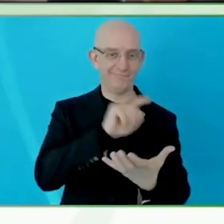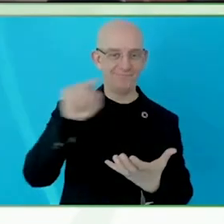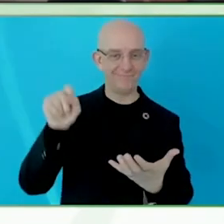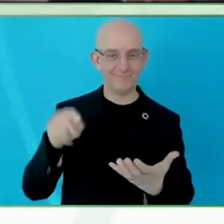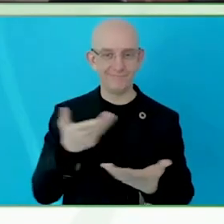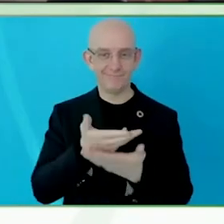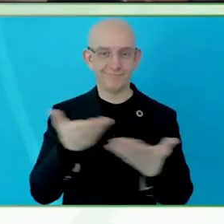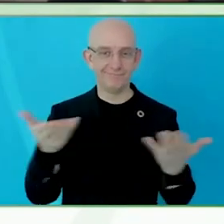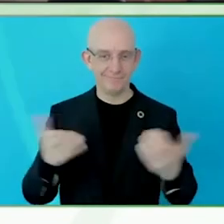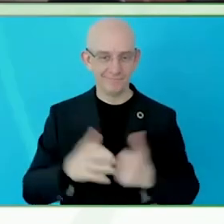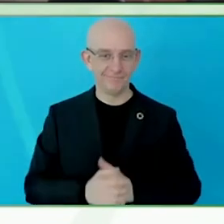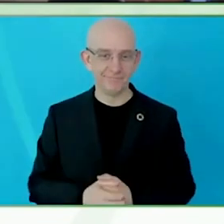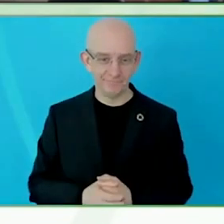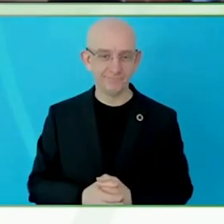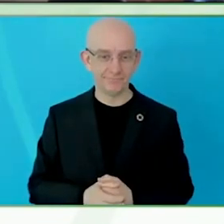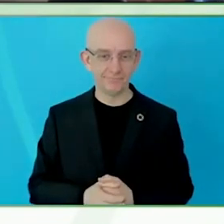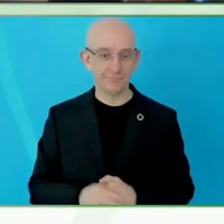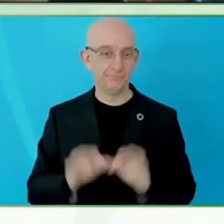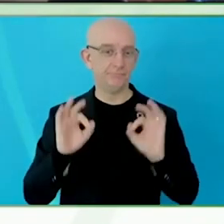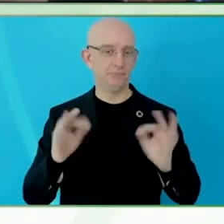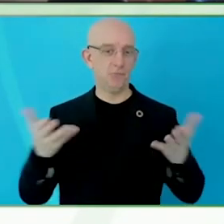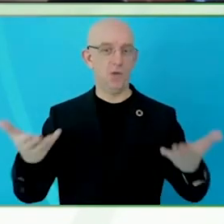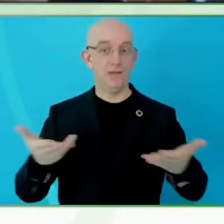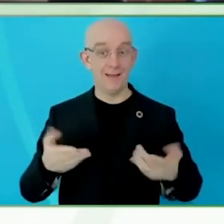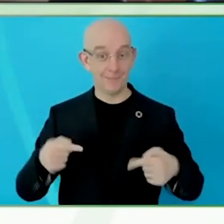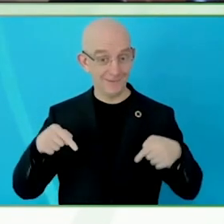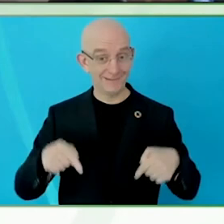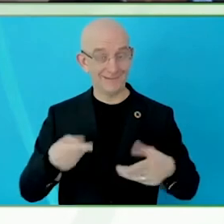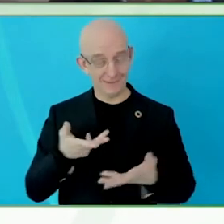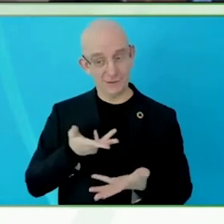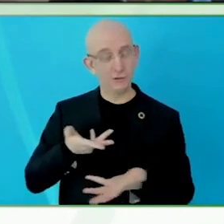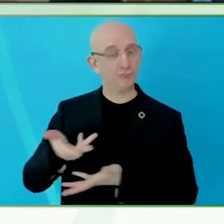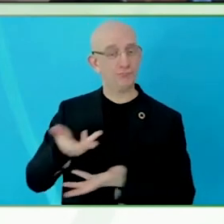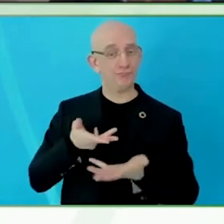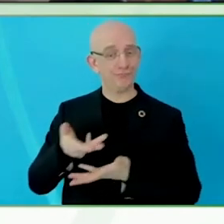My name is Xing Yi Ang, from the United Nations office for Outer